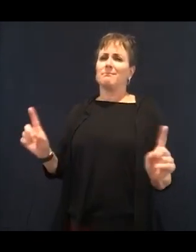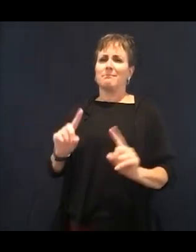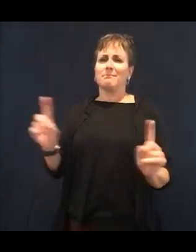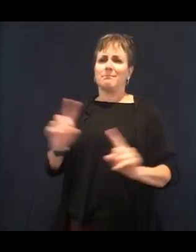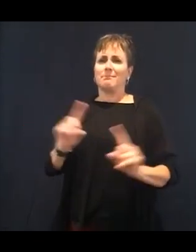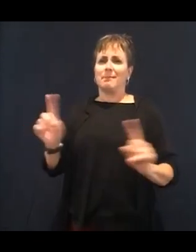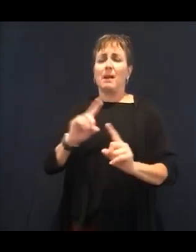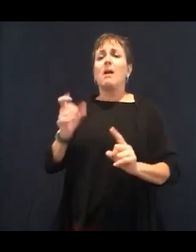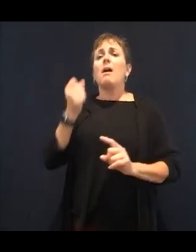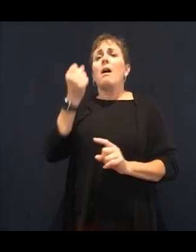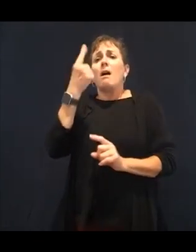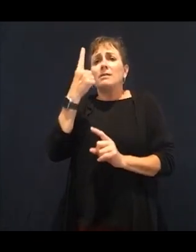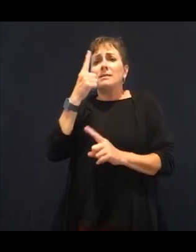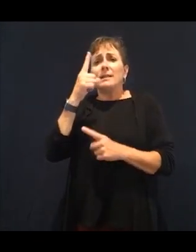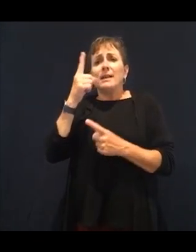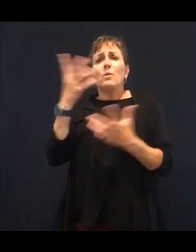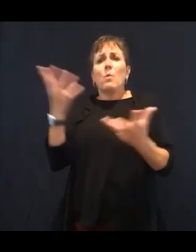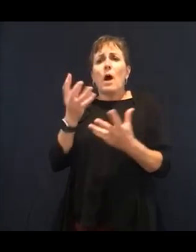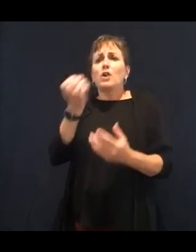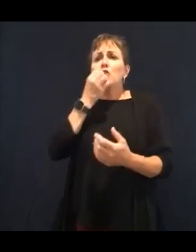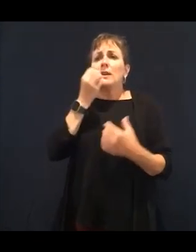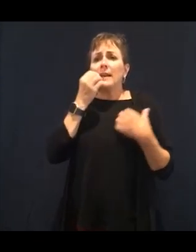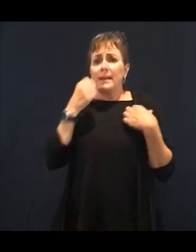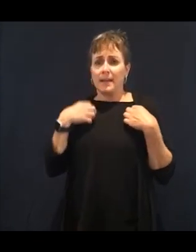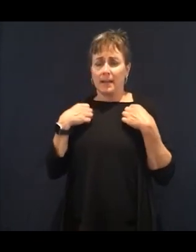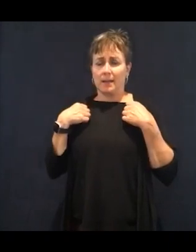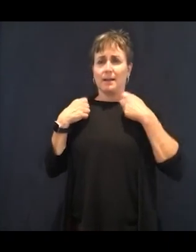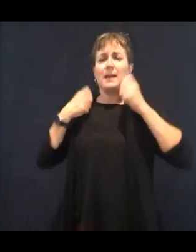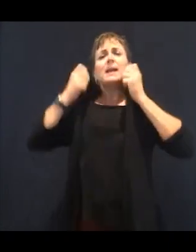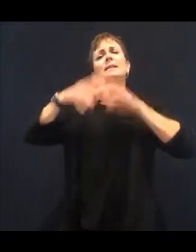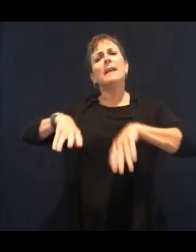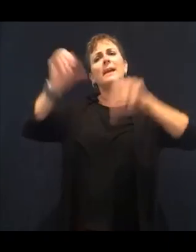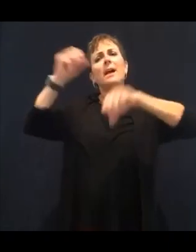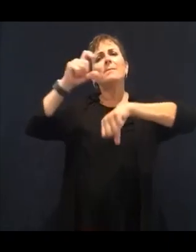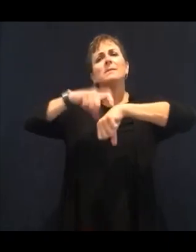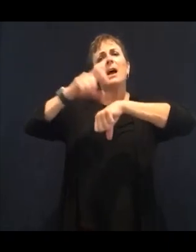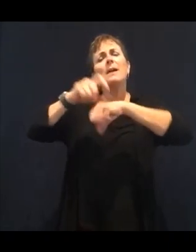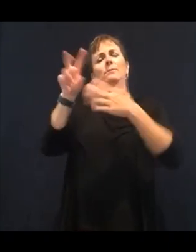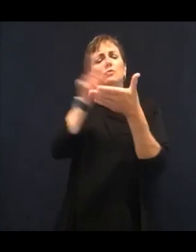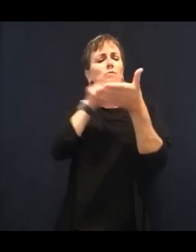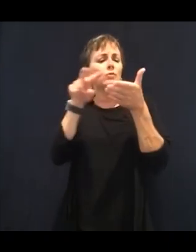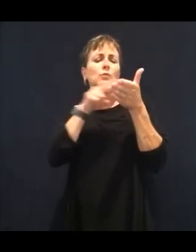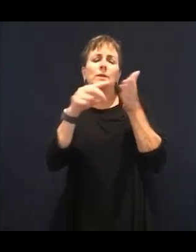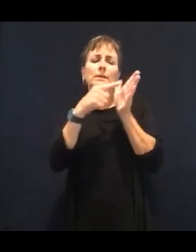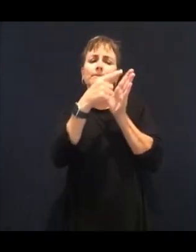learn everything that we know about nutrition from the radio, from magazines, from friends,